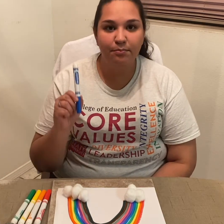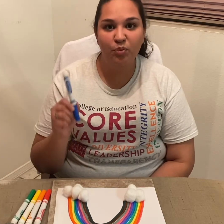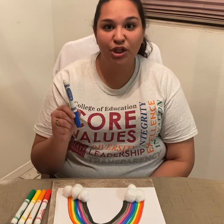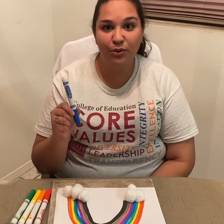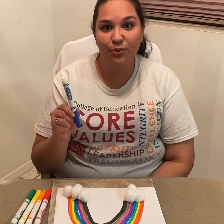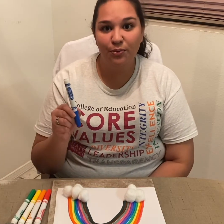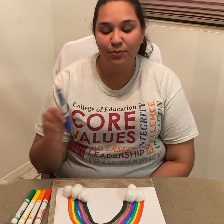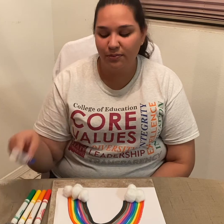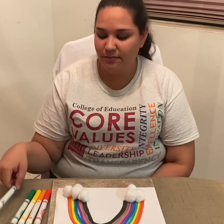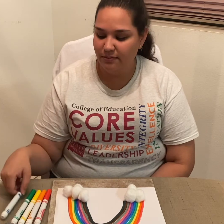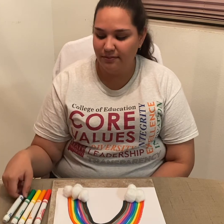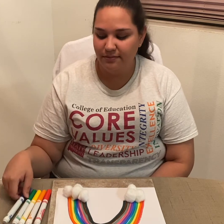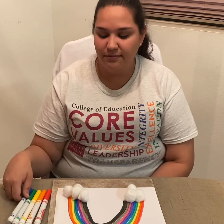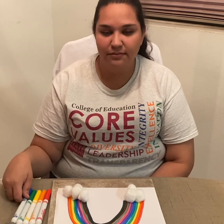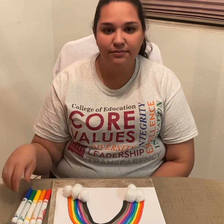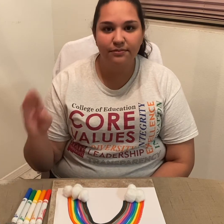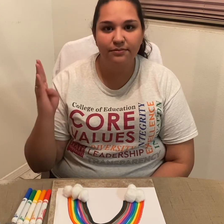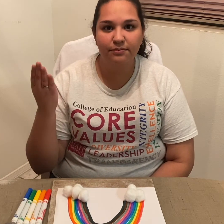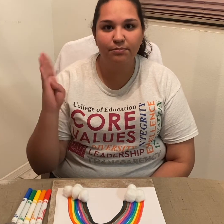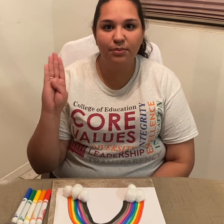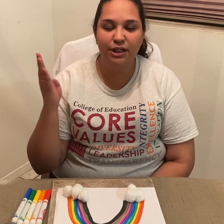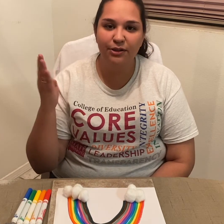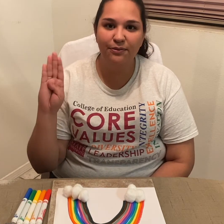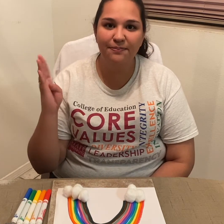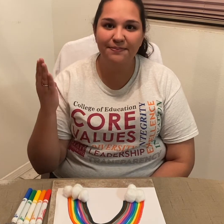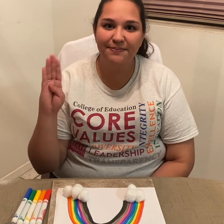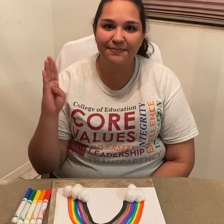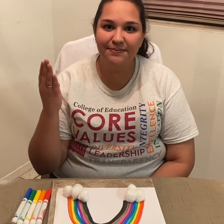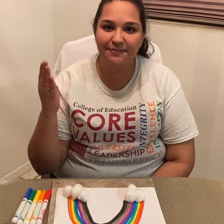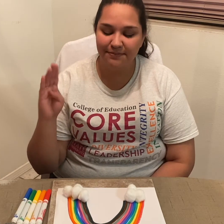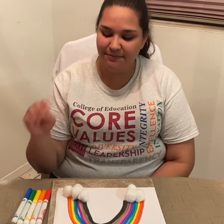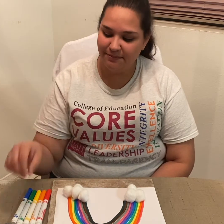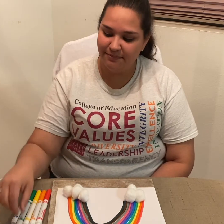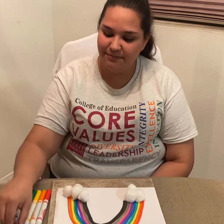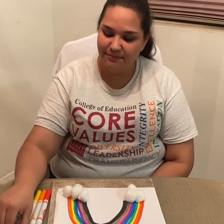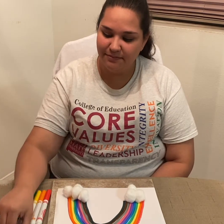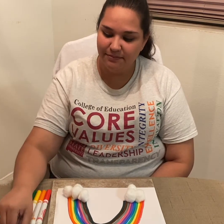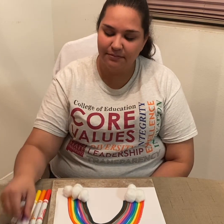Blue *signs 'blue'*